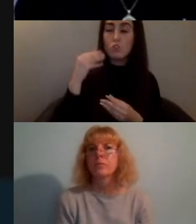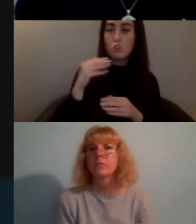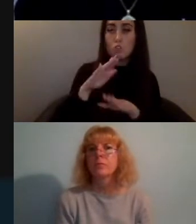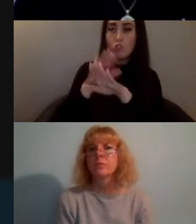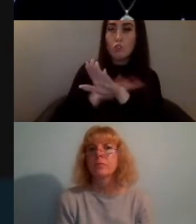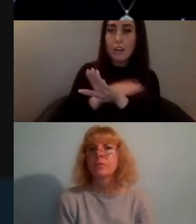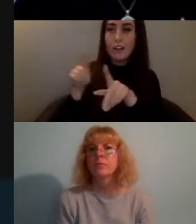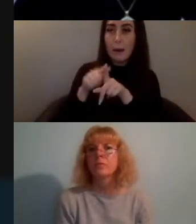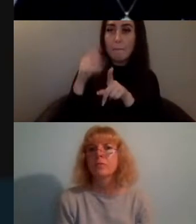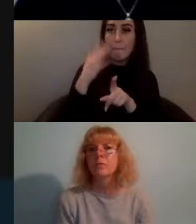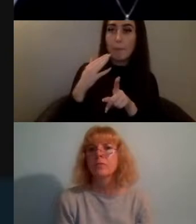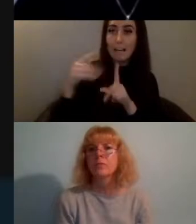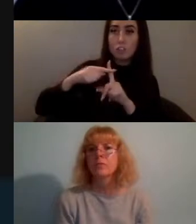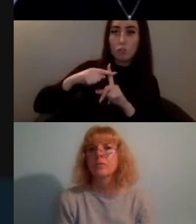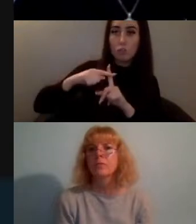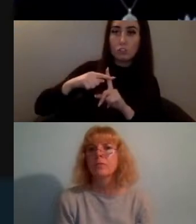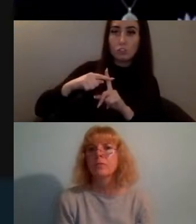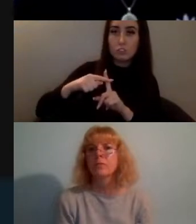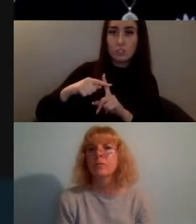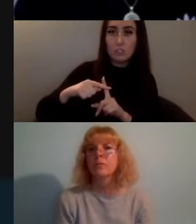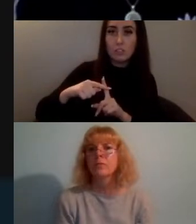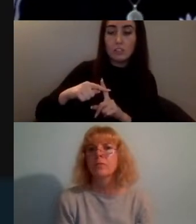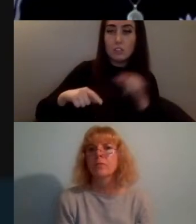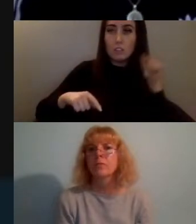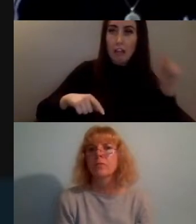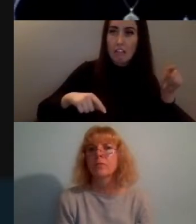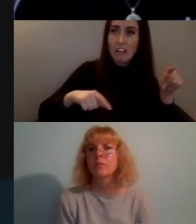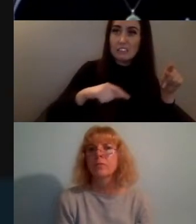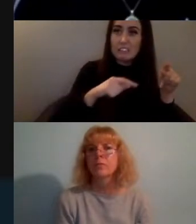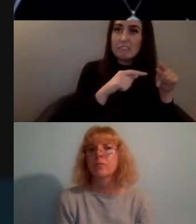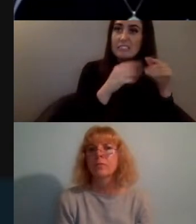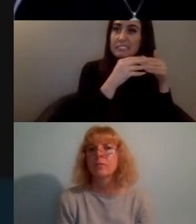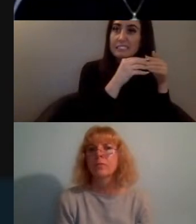which is a guide for protesters and it was really widely shared online but then